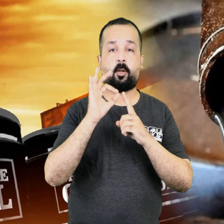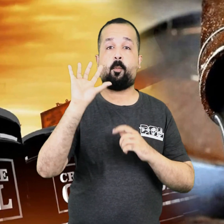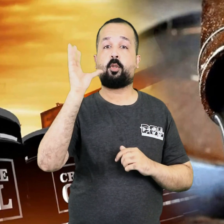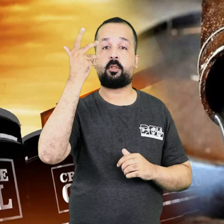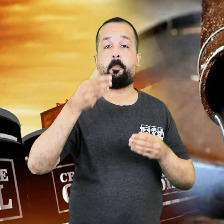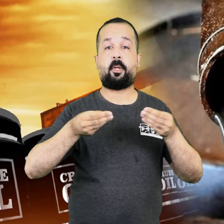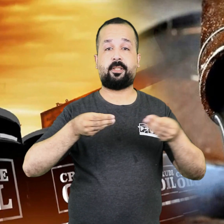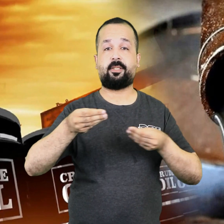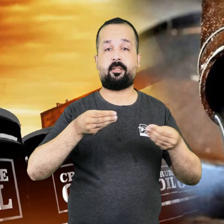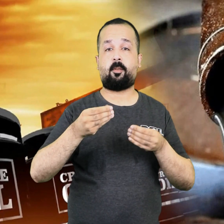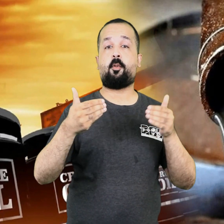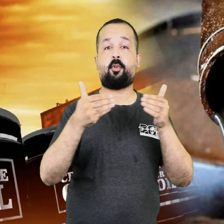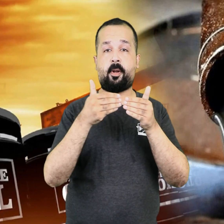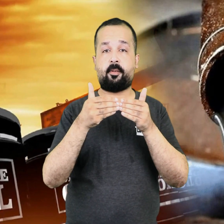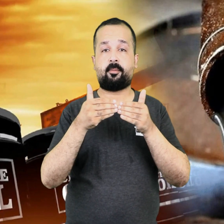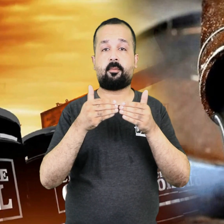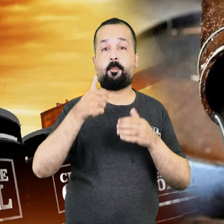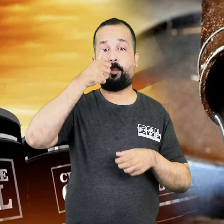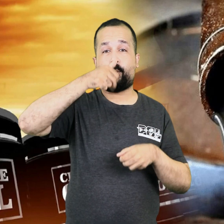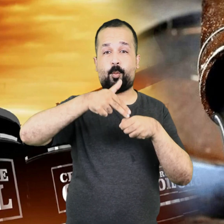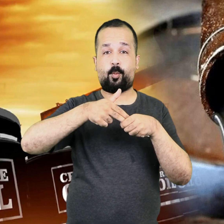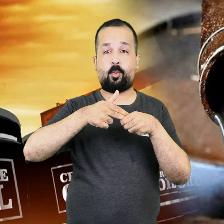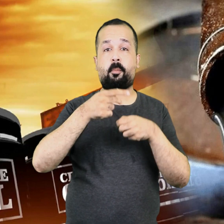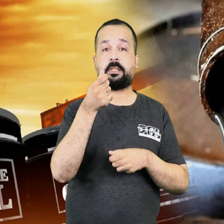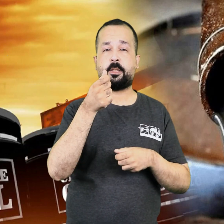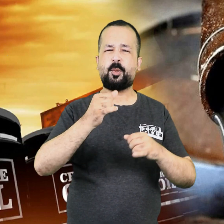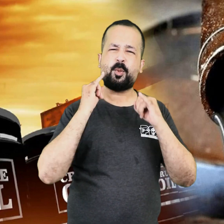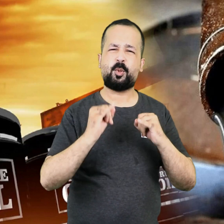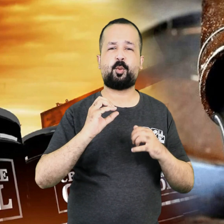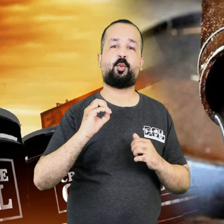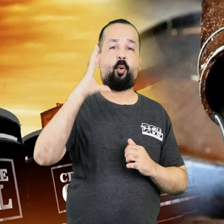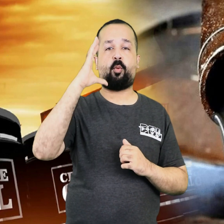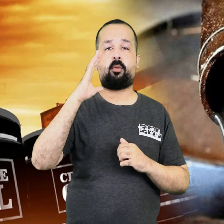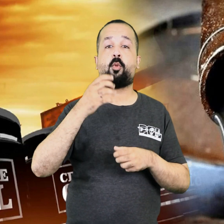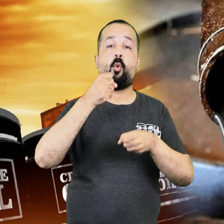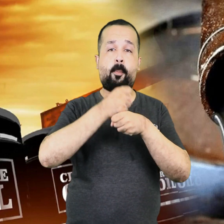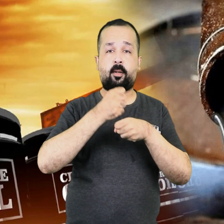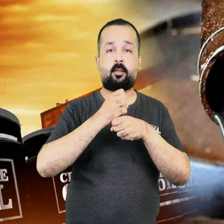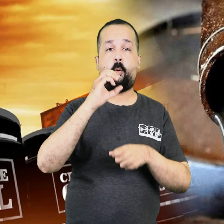A sharp increase in the price of petrol compared to the world market in Pakistan.